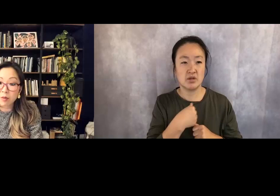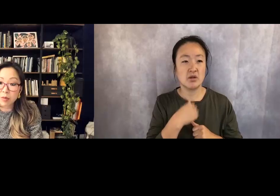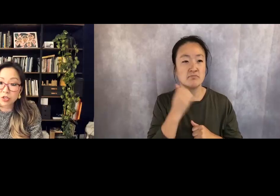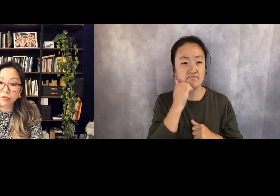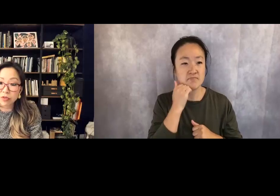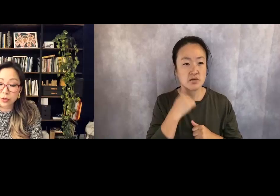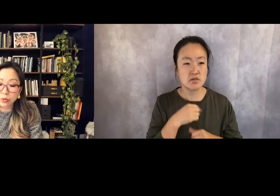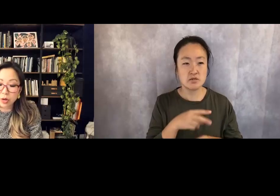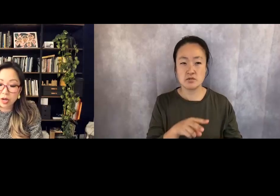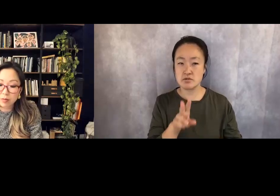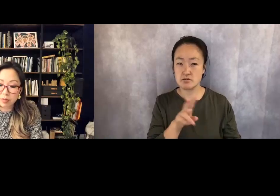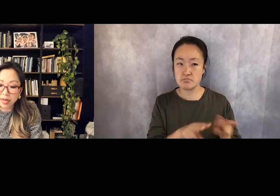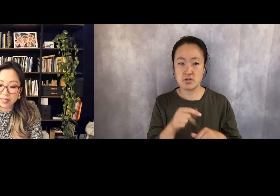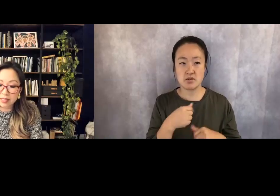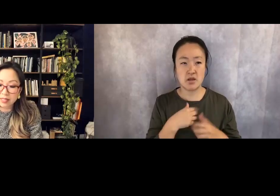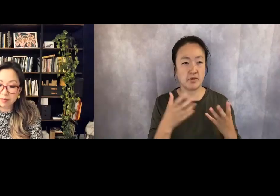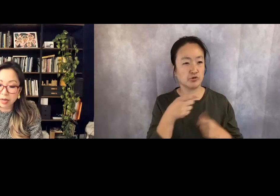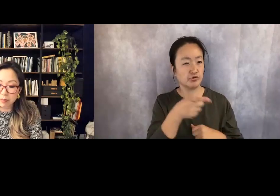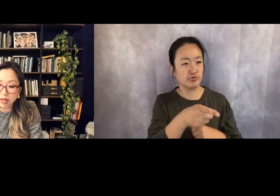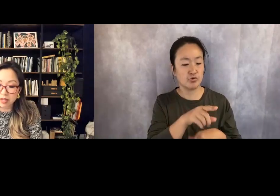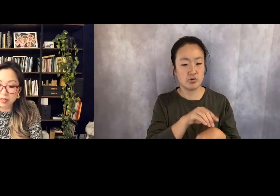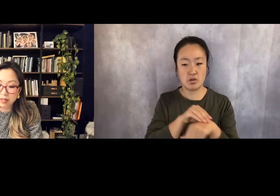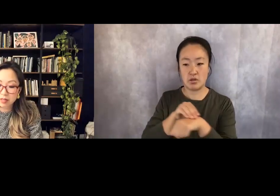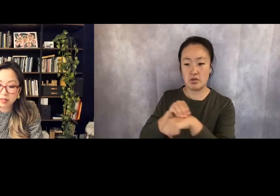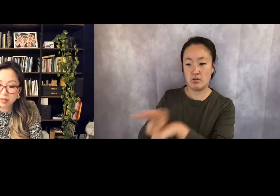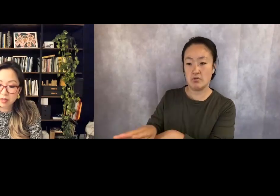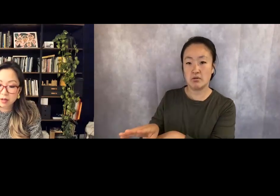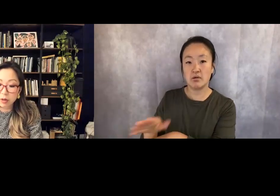How much of you blights my blood.